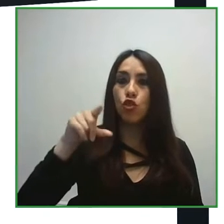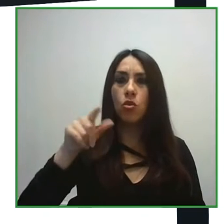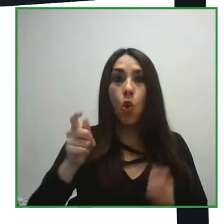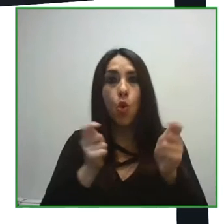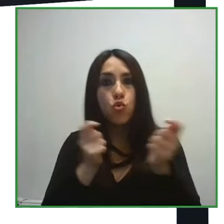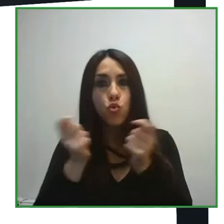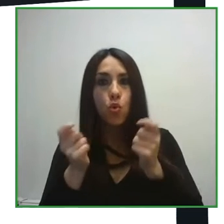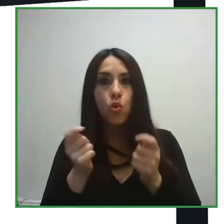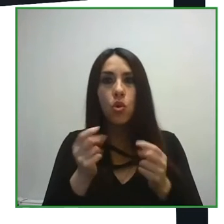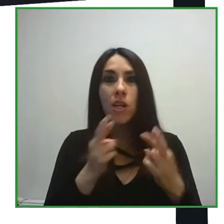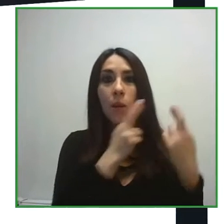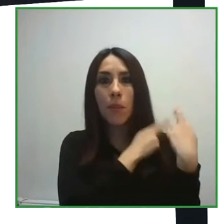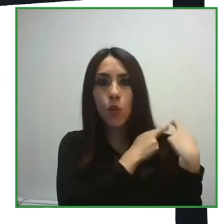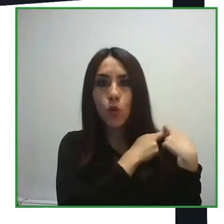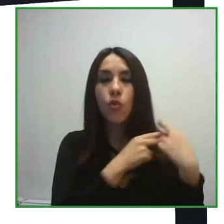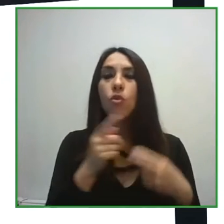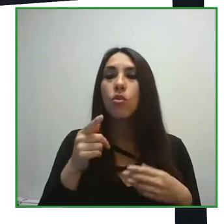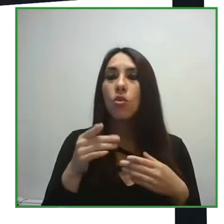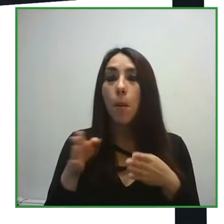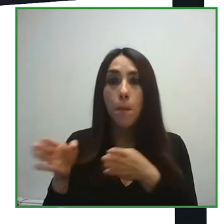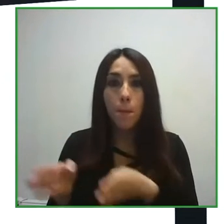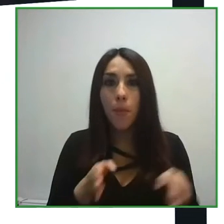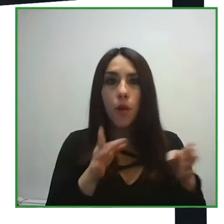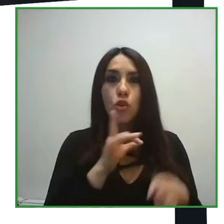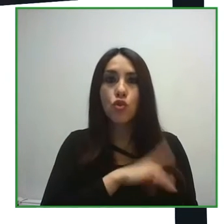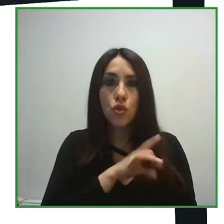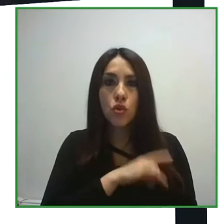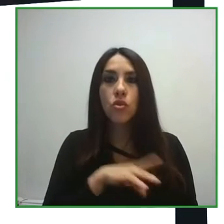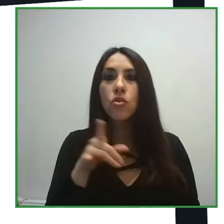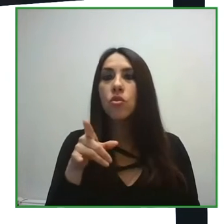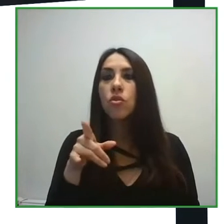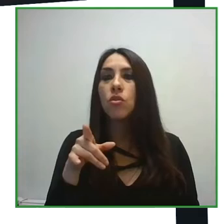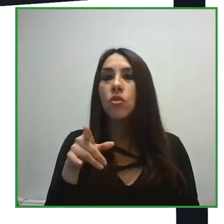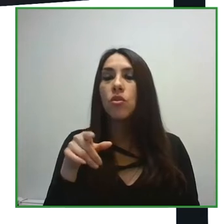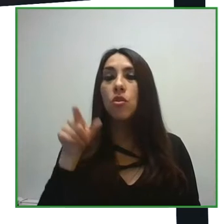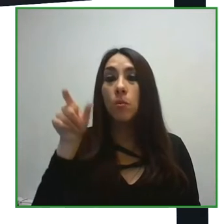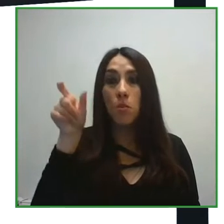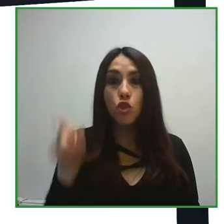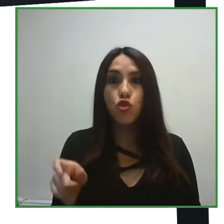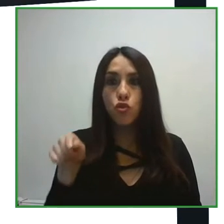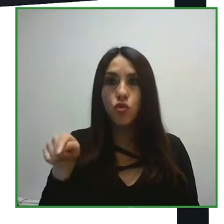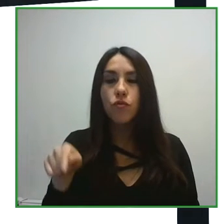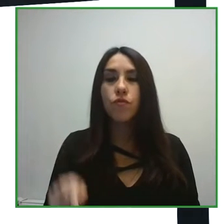the manager of Pacto de Productividad Chile. And we'll have the panelists, Alejandra León,